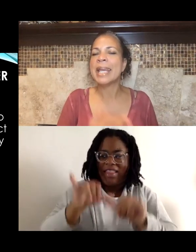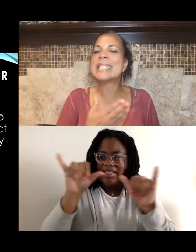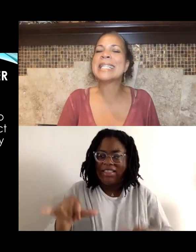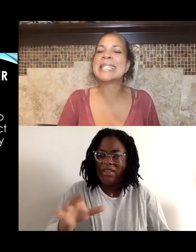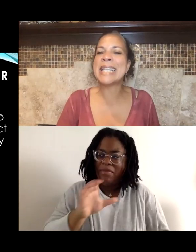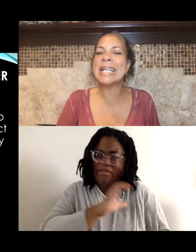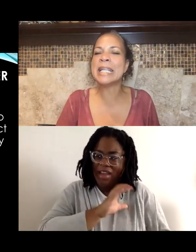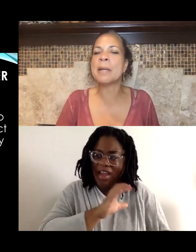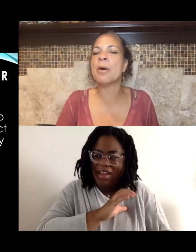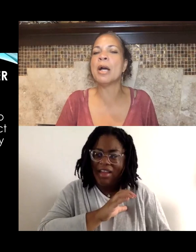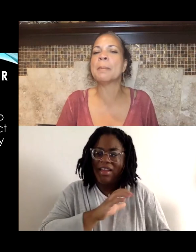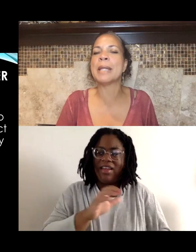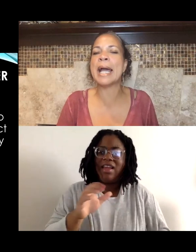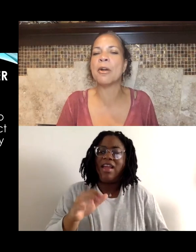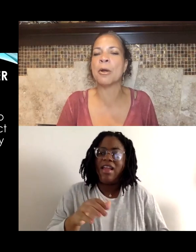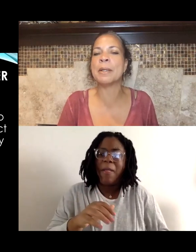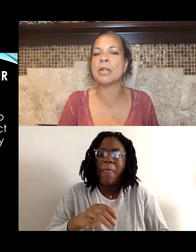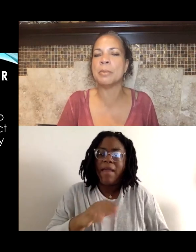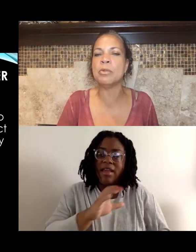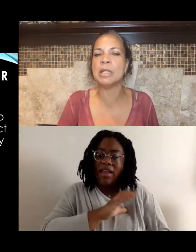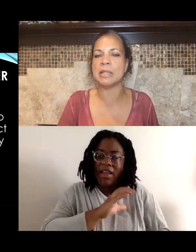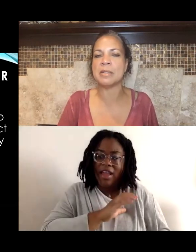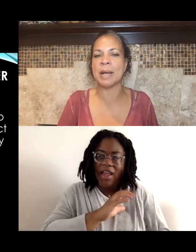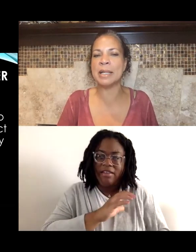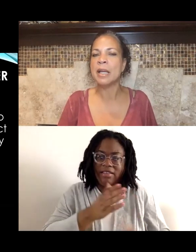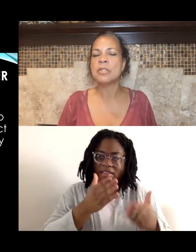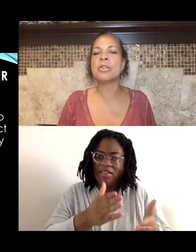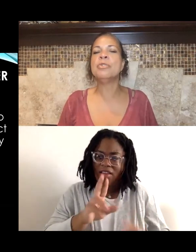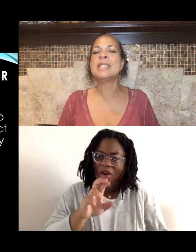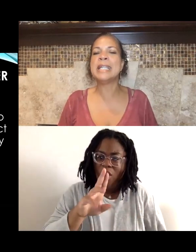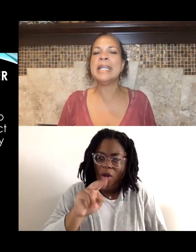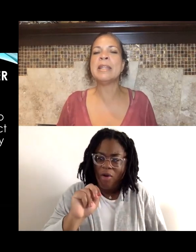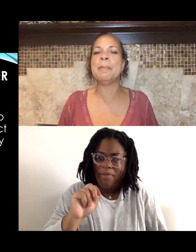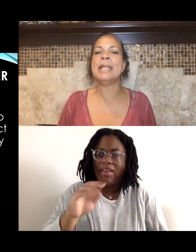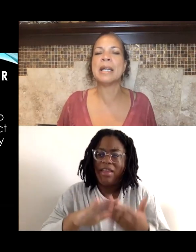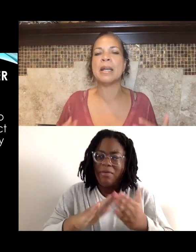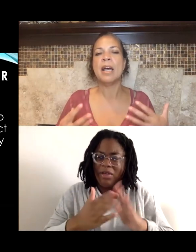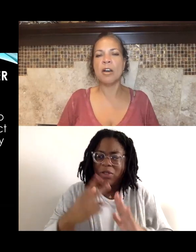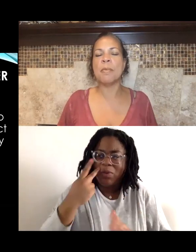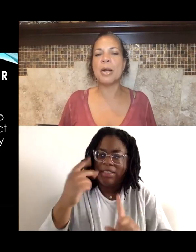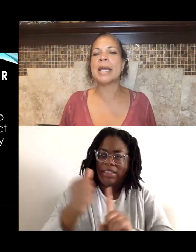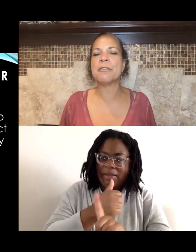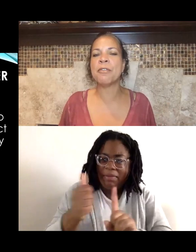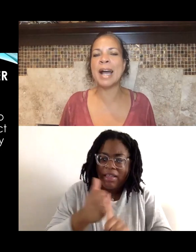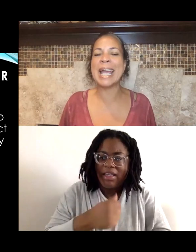is descending upon black urban communities, right. So you see the beating of Marquette Frye,